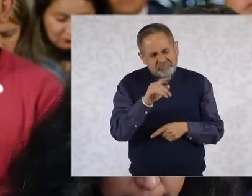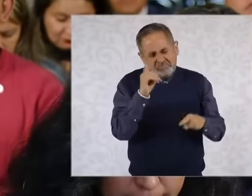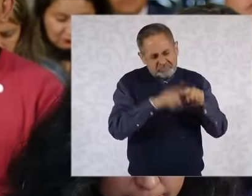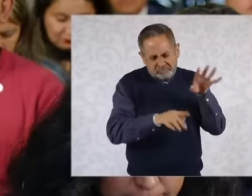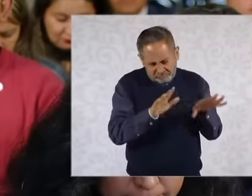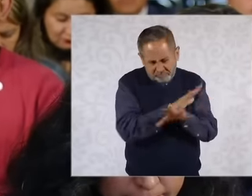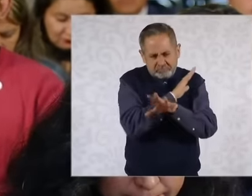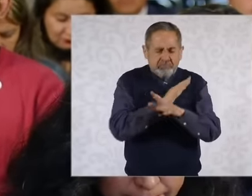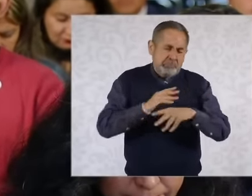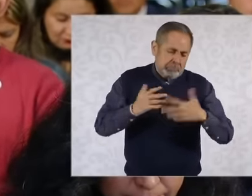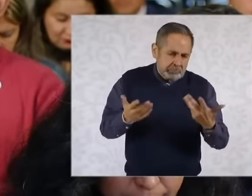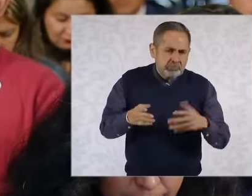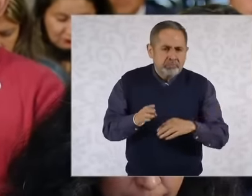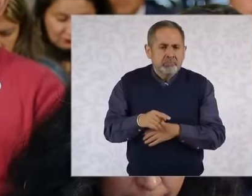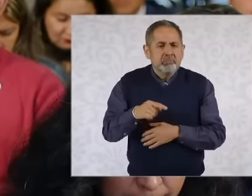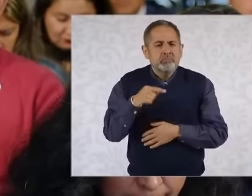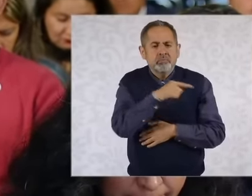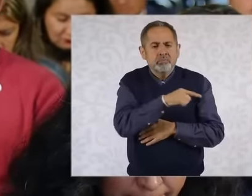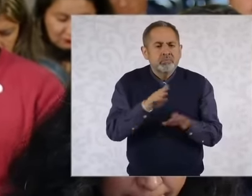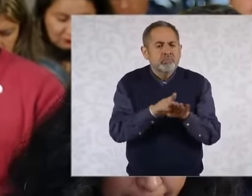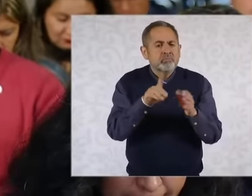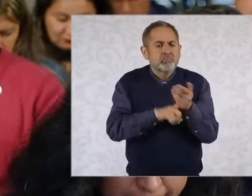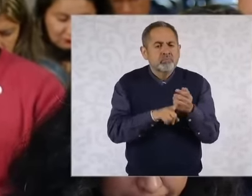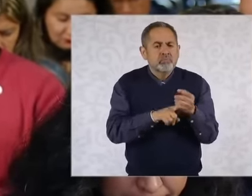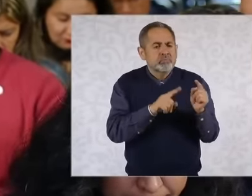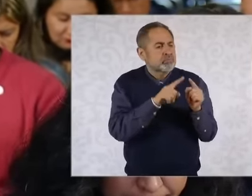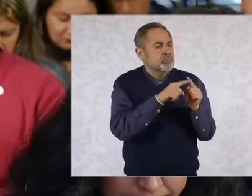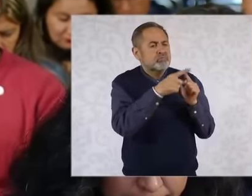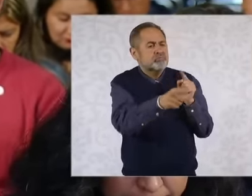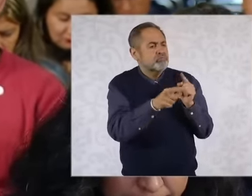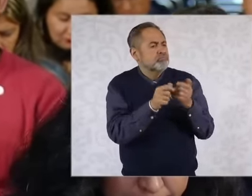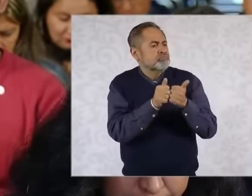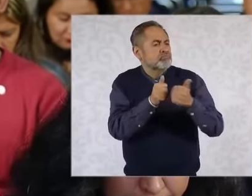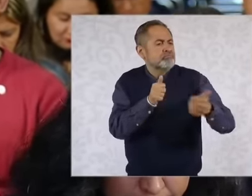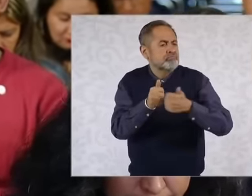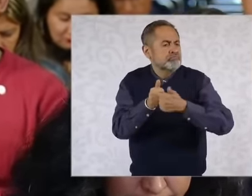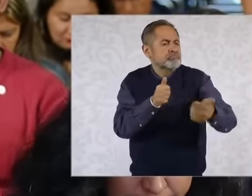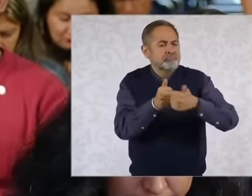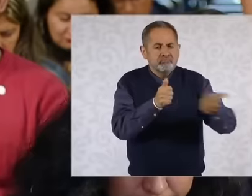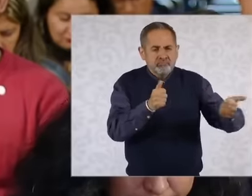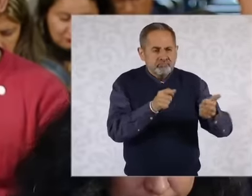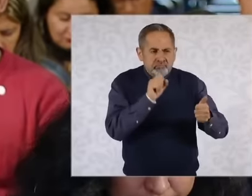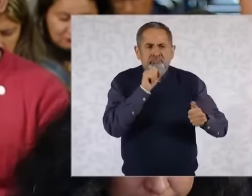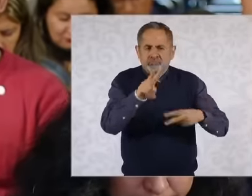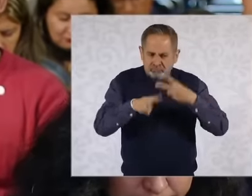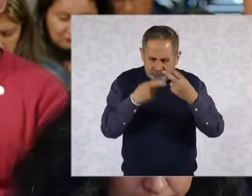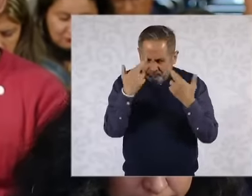situation of the autonomy of the autonomous bodies eh The division of powers would also be reviewed after